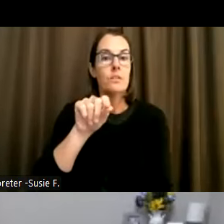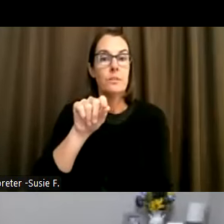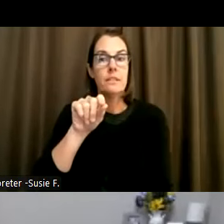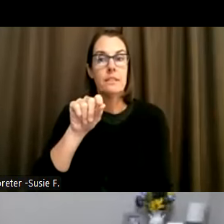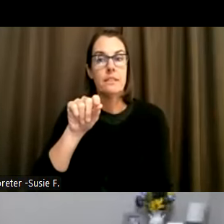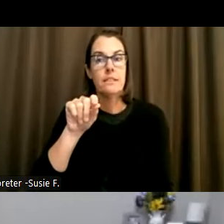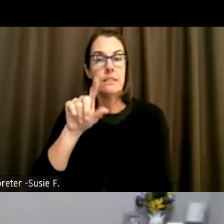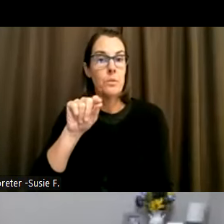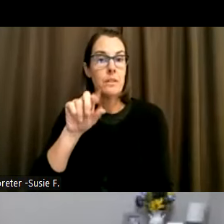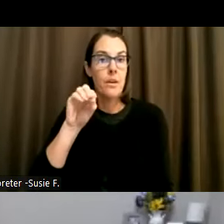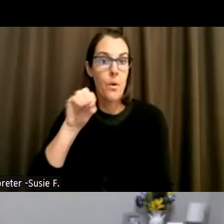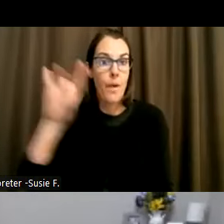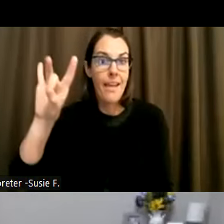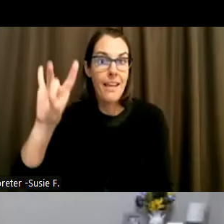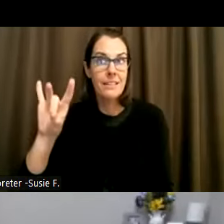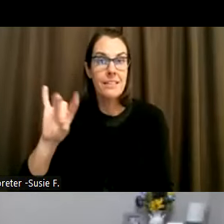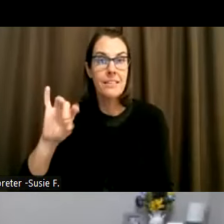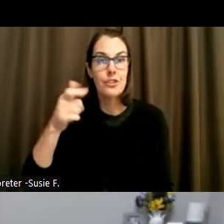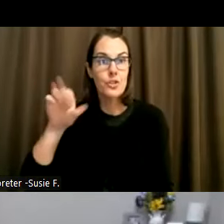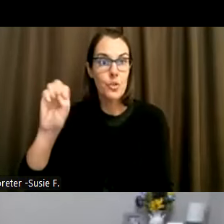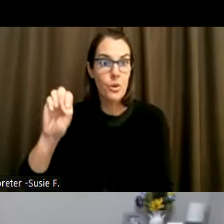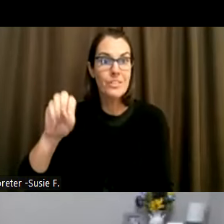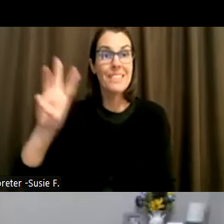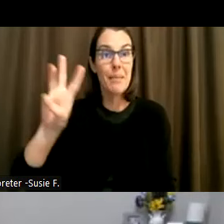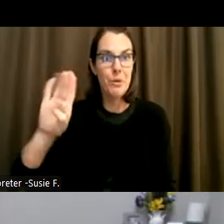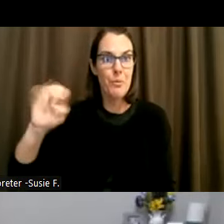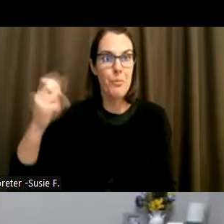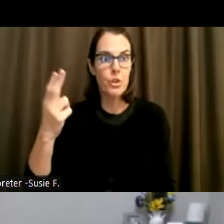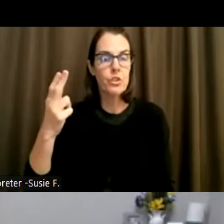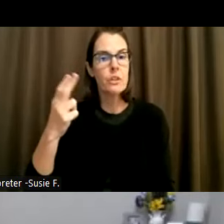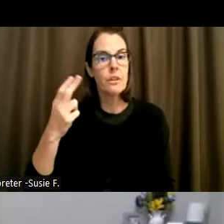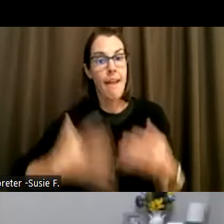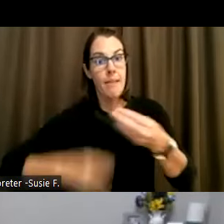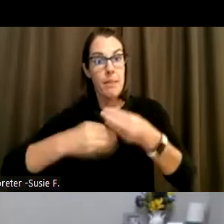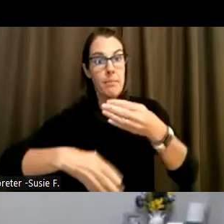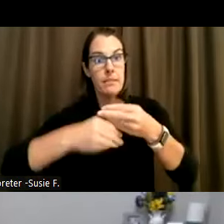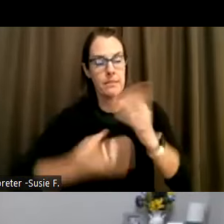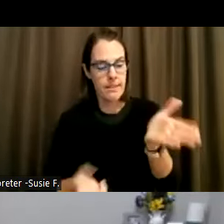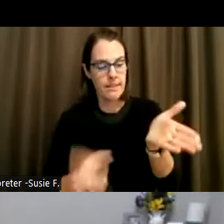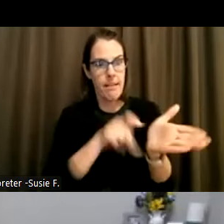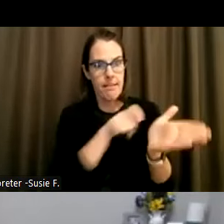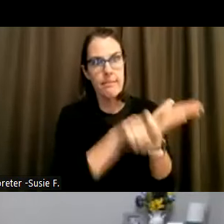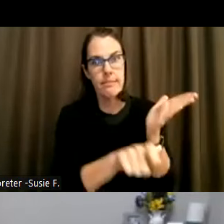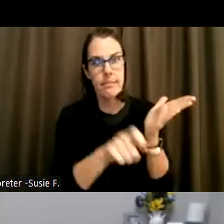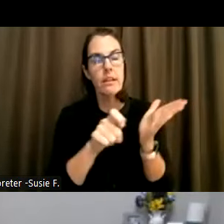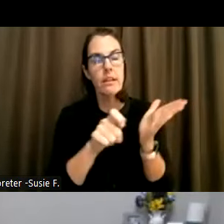W George W Bush signed the amendments which expanded the ADA to allow more people in.